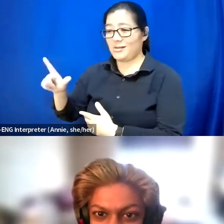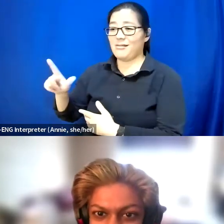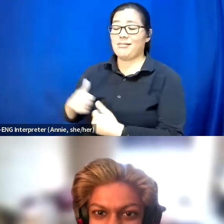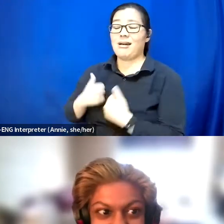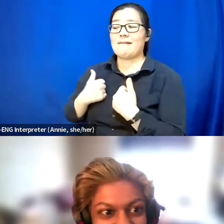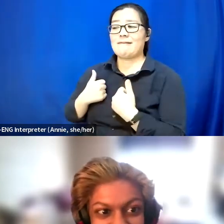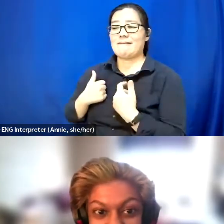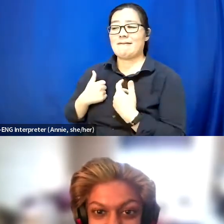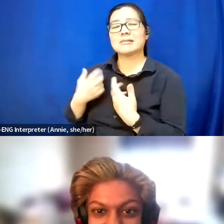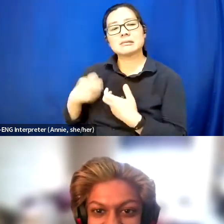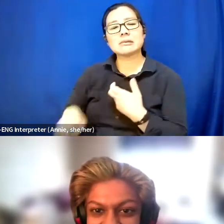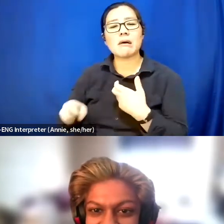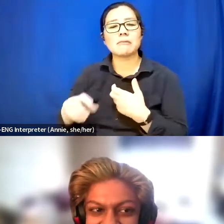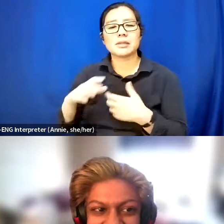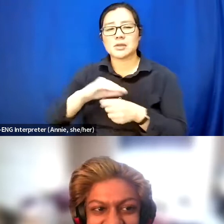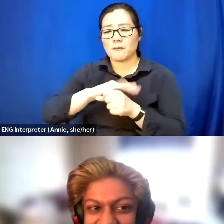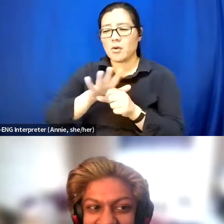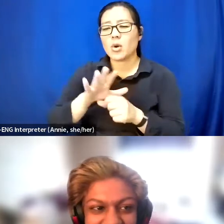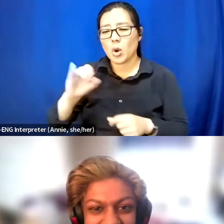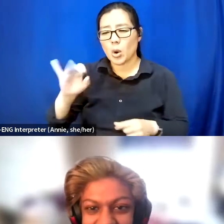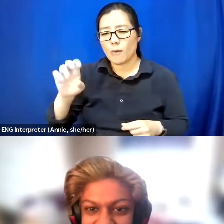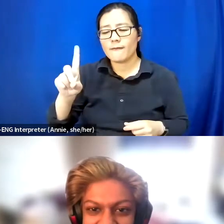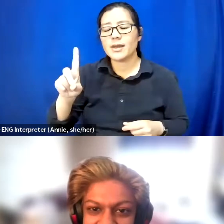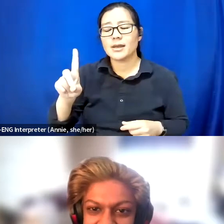It's still happening. It's still existing.